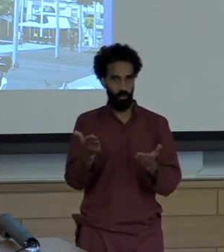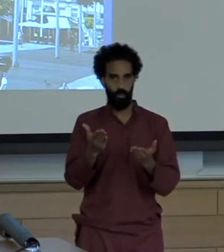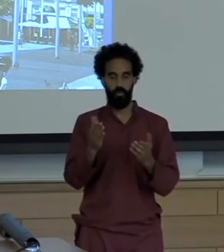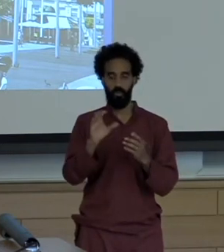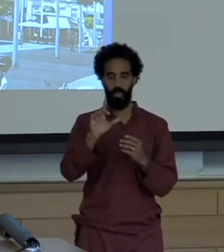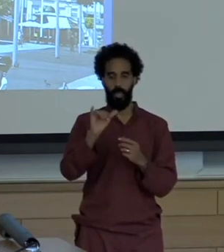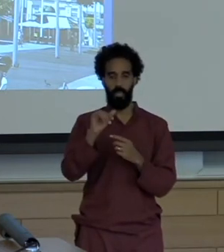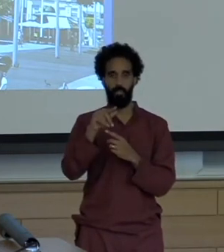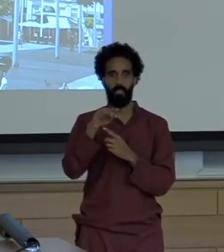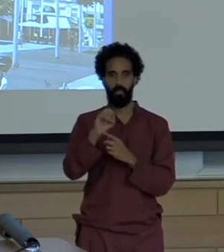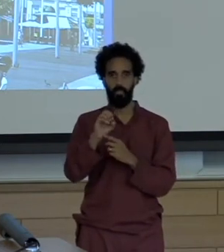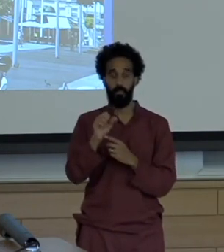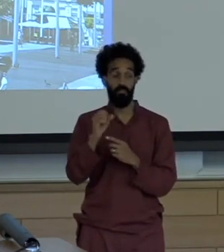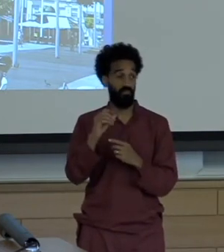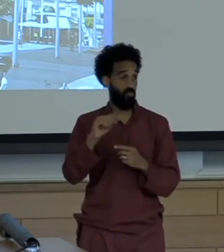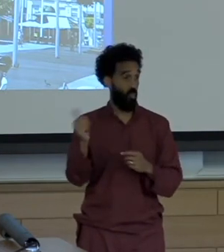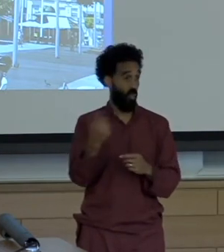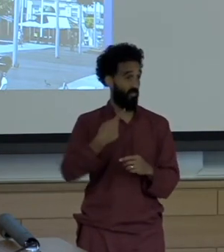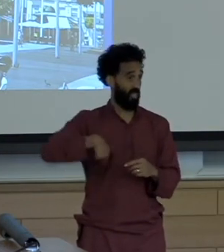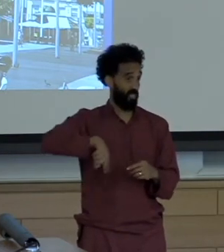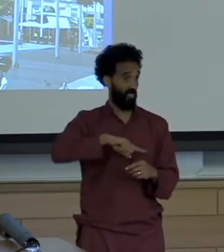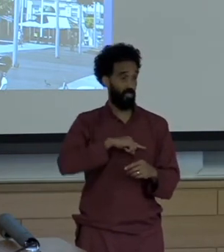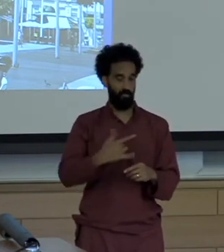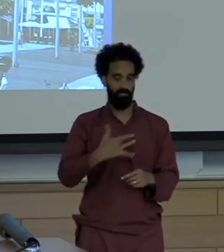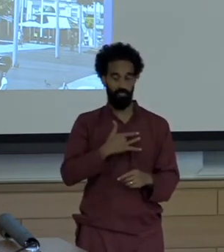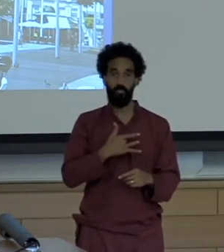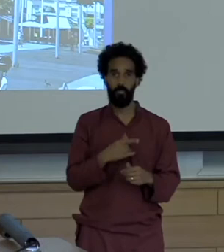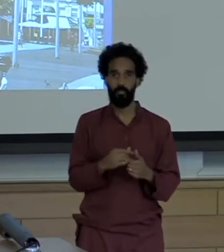So Cervantes and his Don Quixote have been on my mind